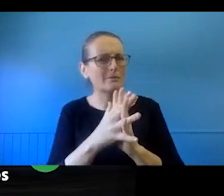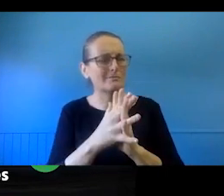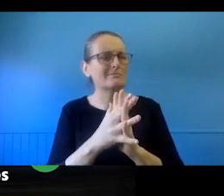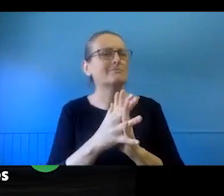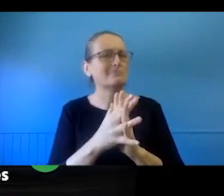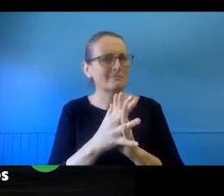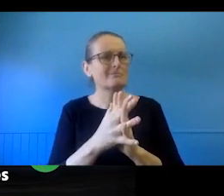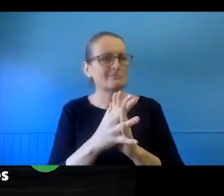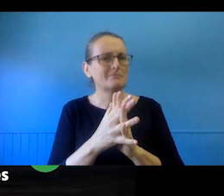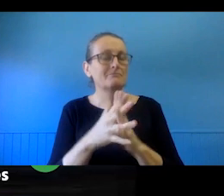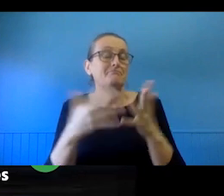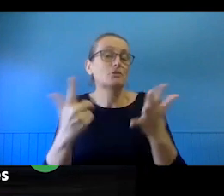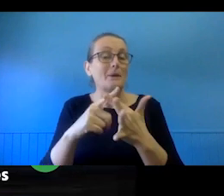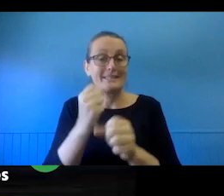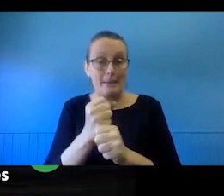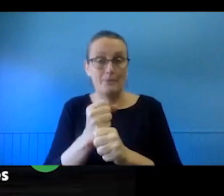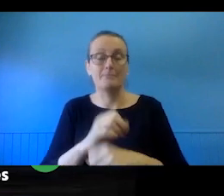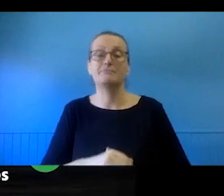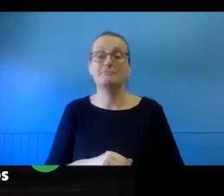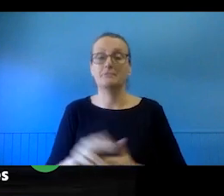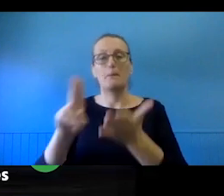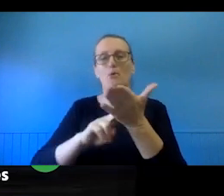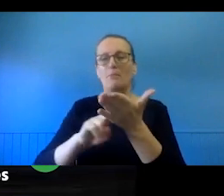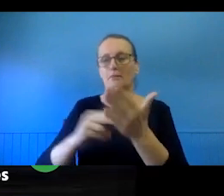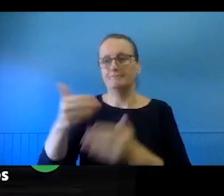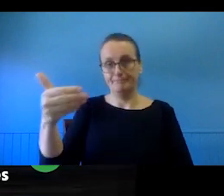So, for example, if you're thinking about the types of uses